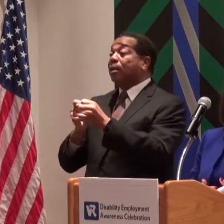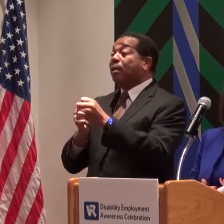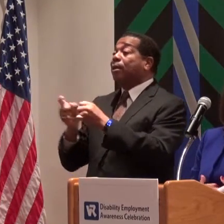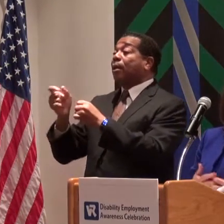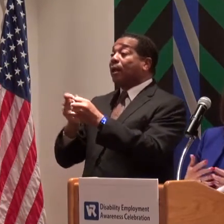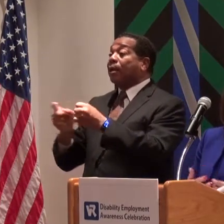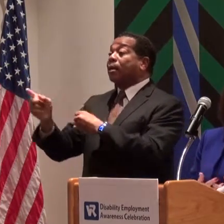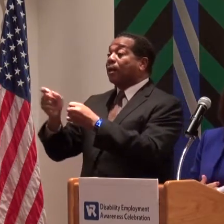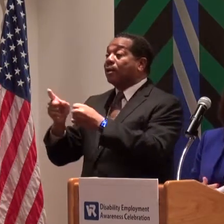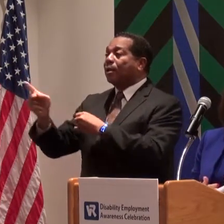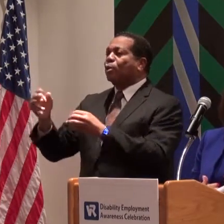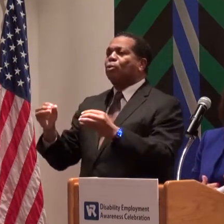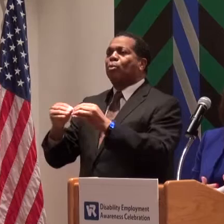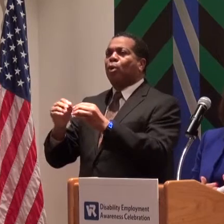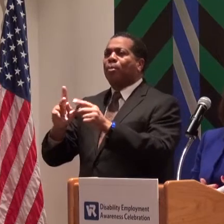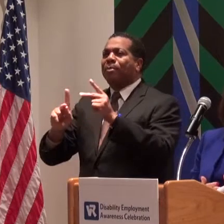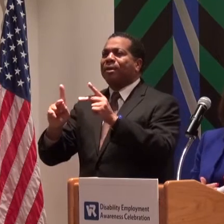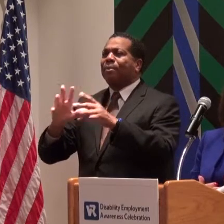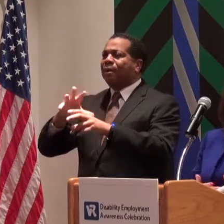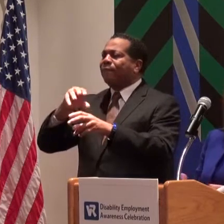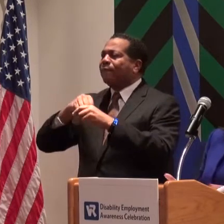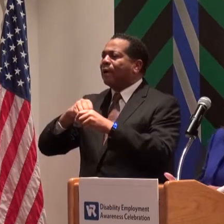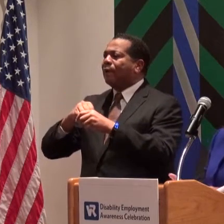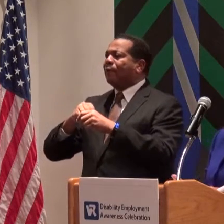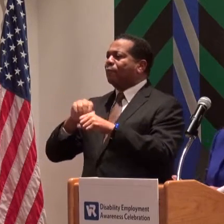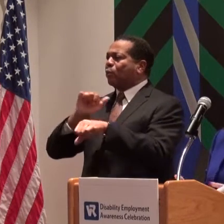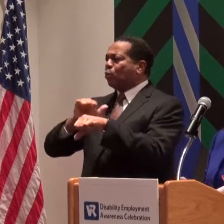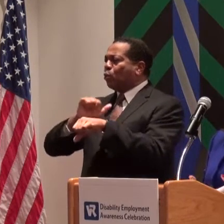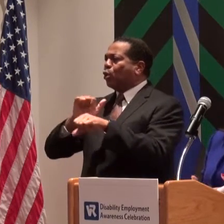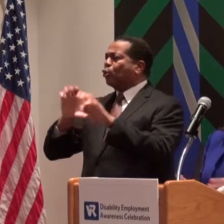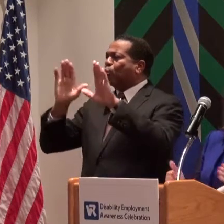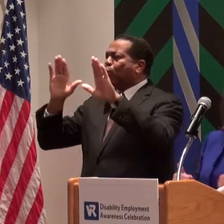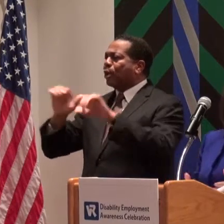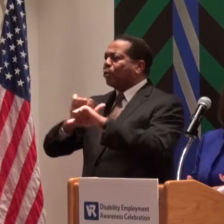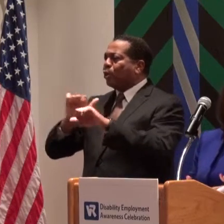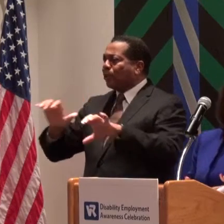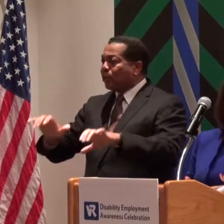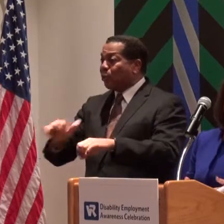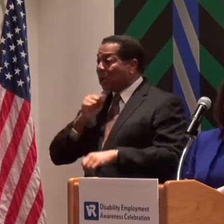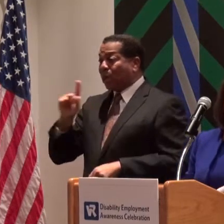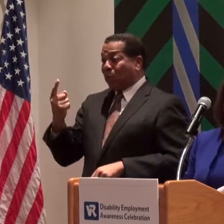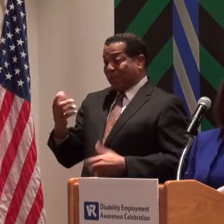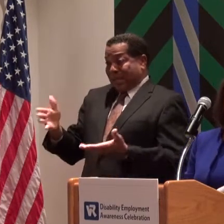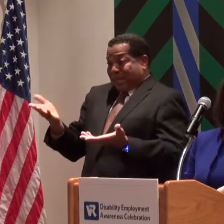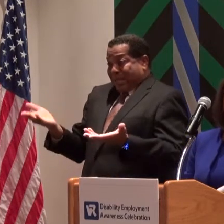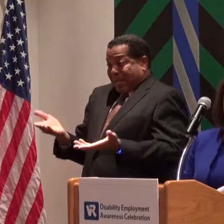is even more employers participating in the great work that we do not just locally but across the state.